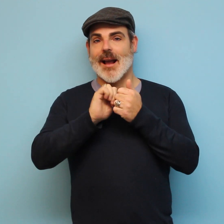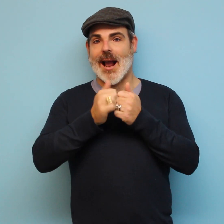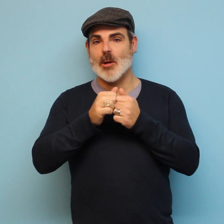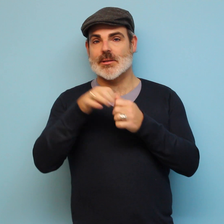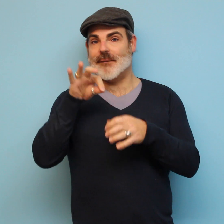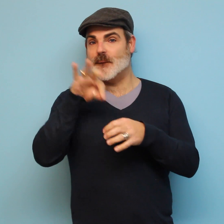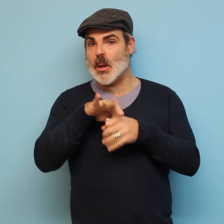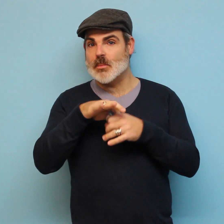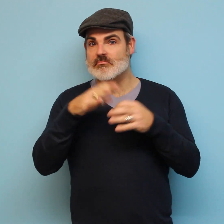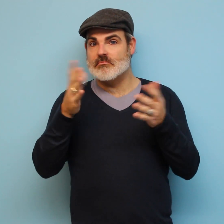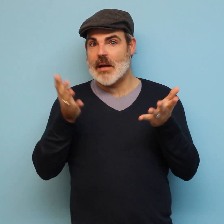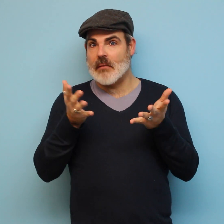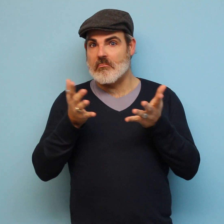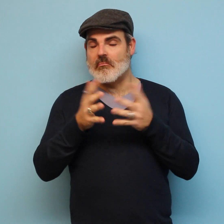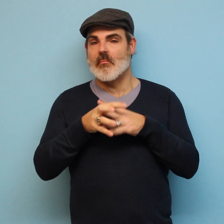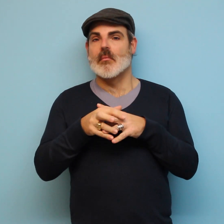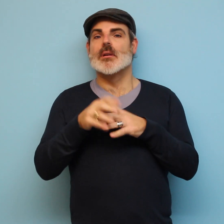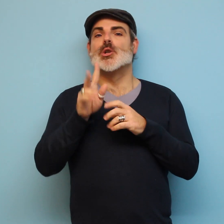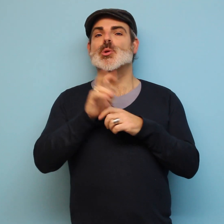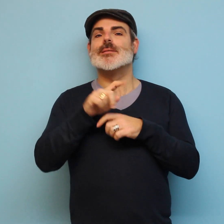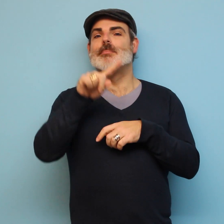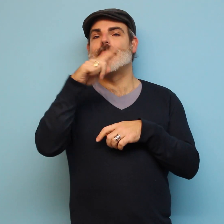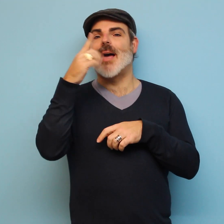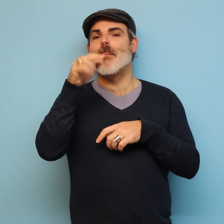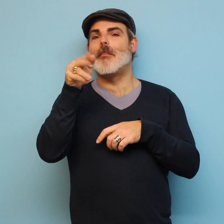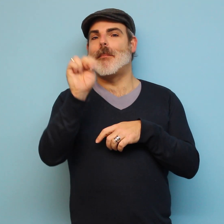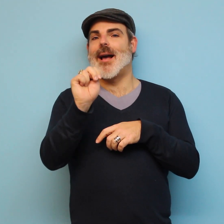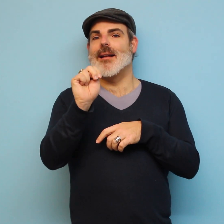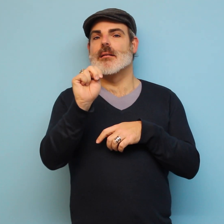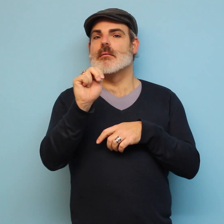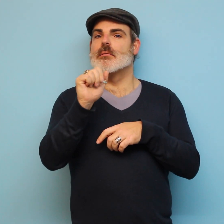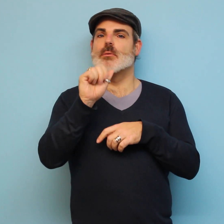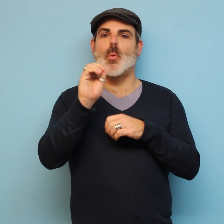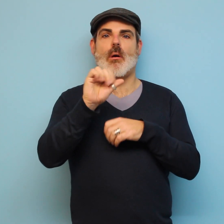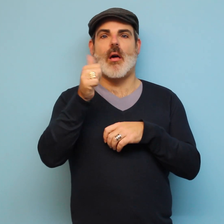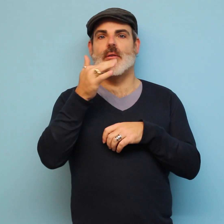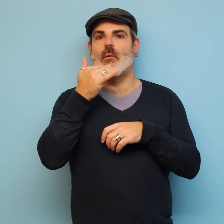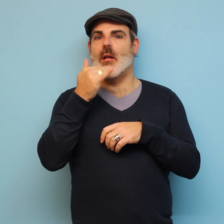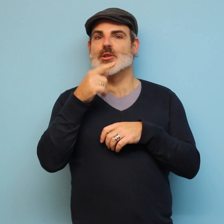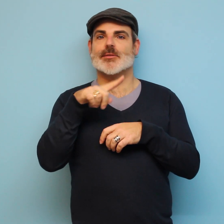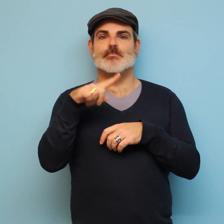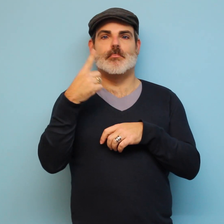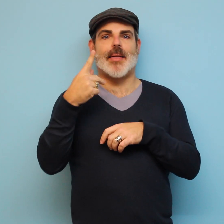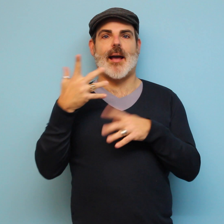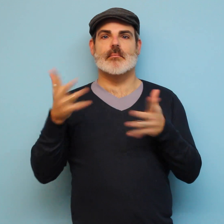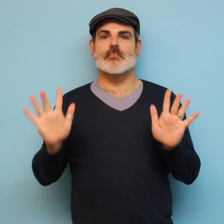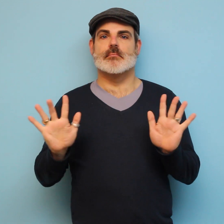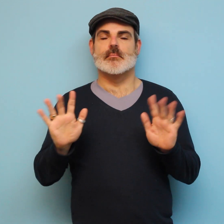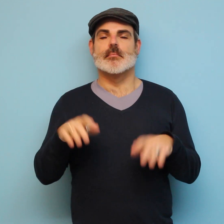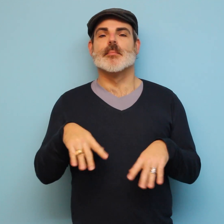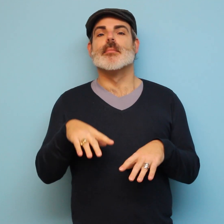How do you vote? Use a black pen. Black is the only acceptable color.